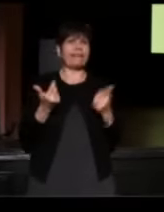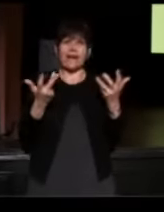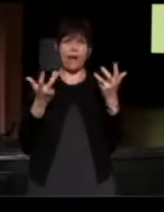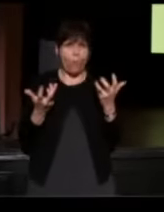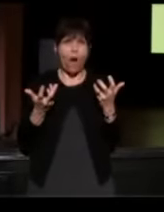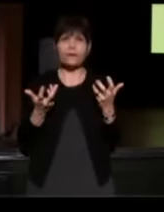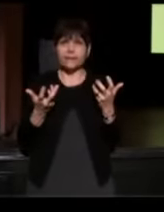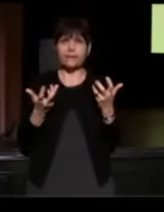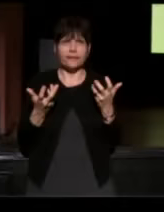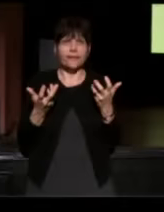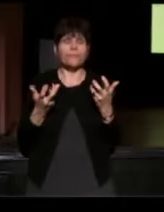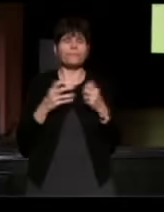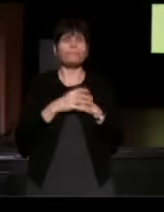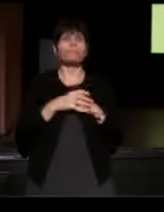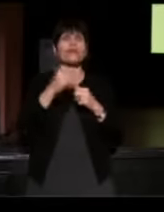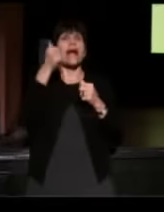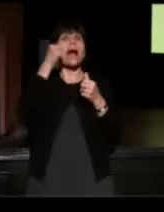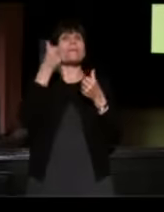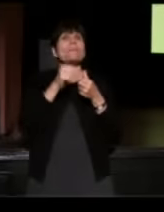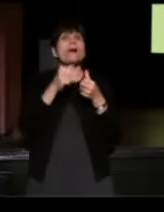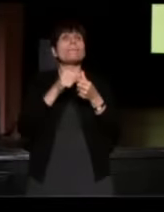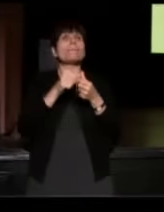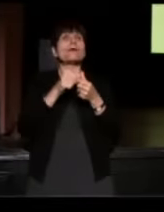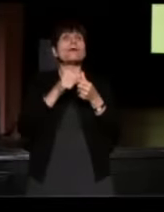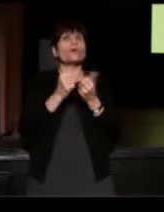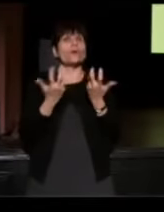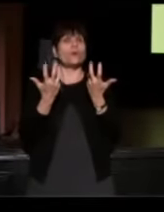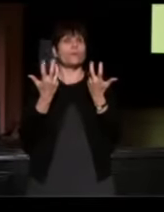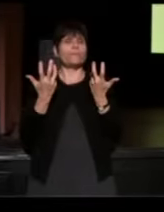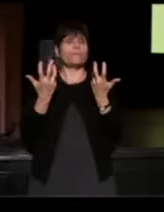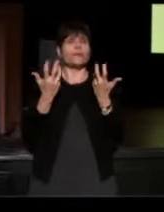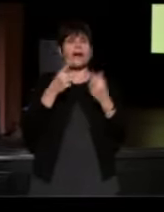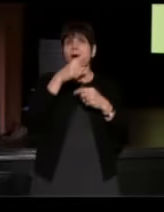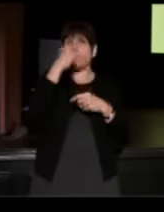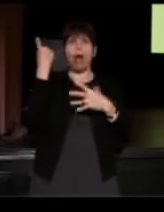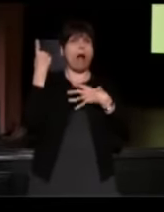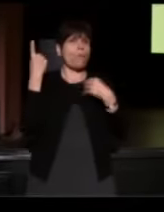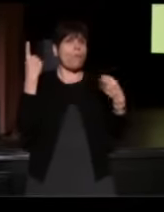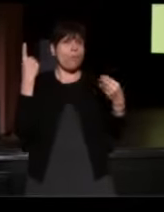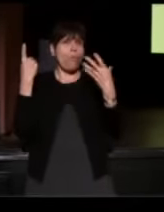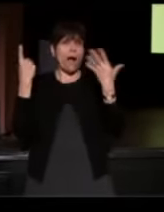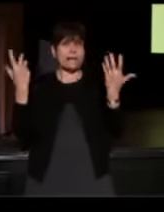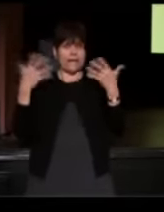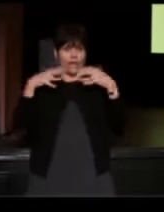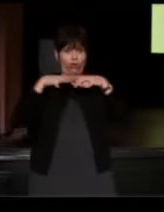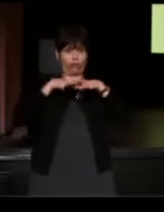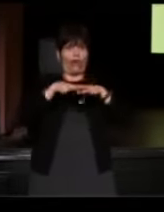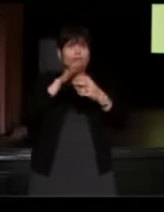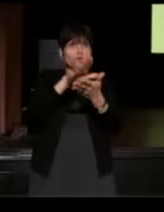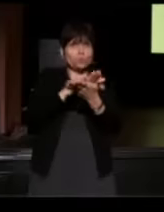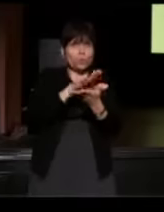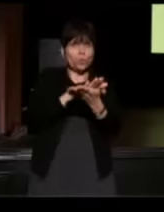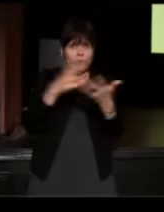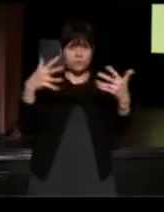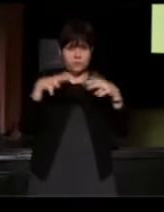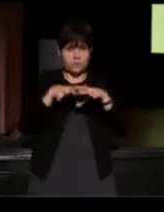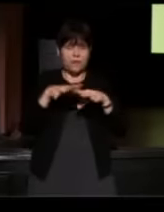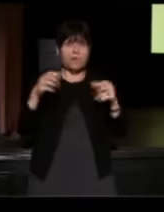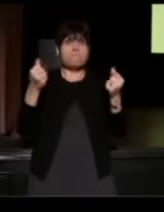I could remember when we integrated the schools, that there were many times when I was just scared